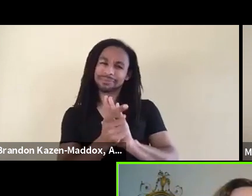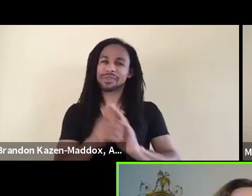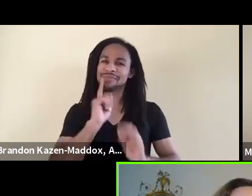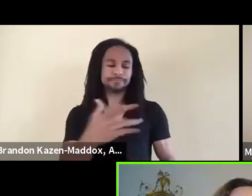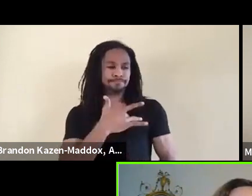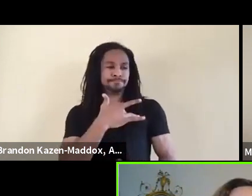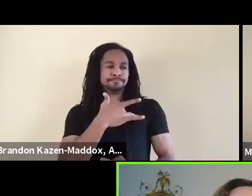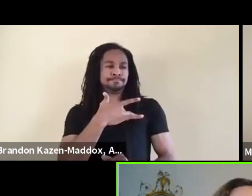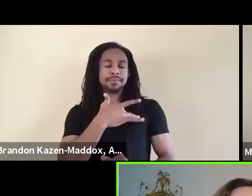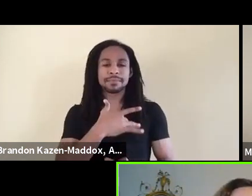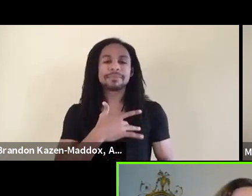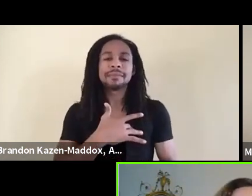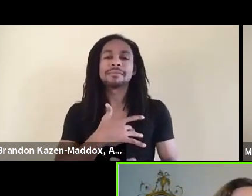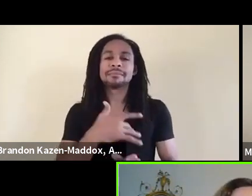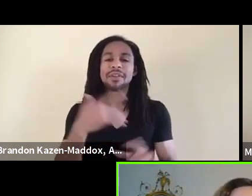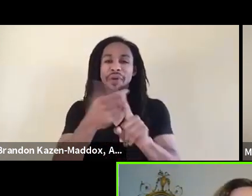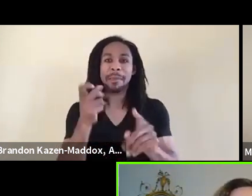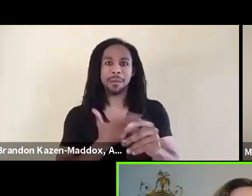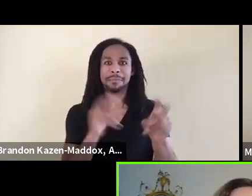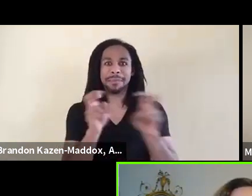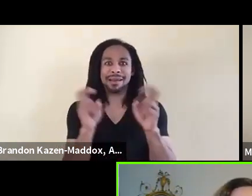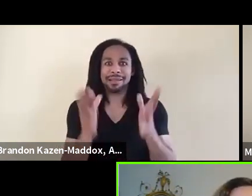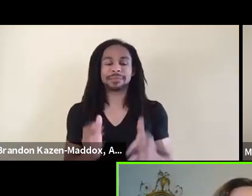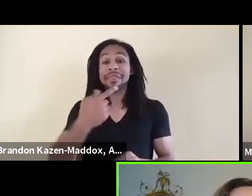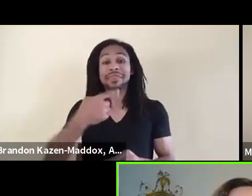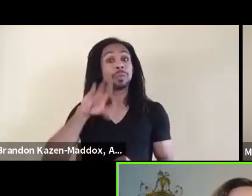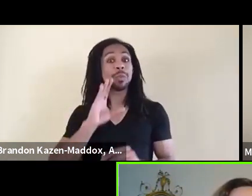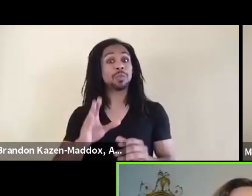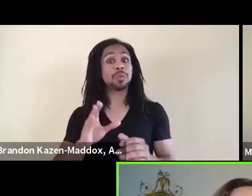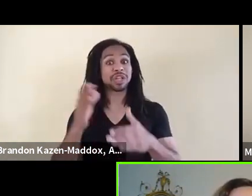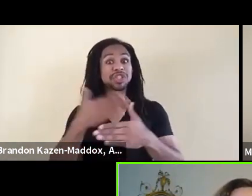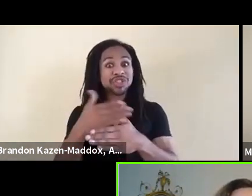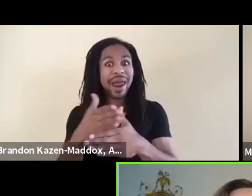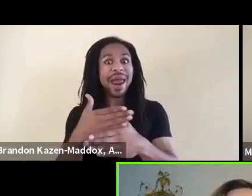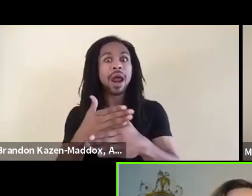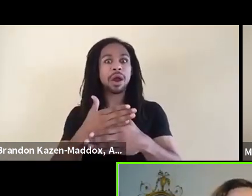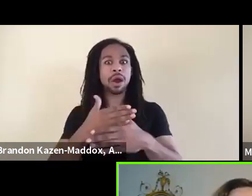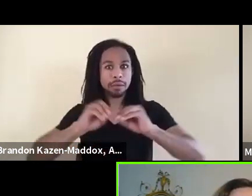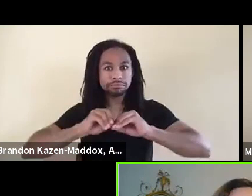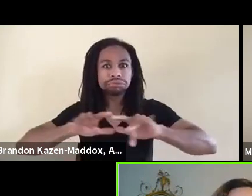and we'll have opportunities to share that as we go forward into the next few days of convening.